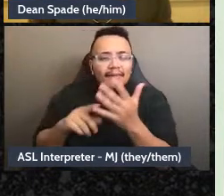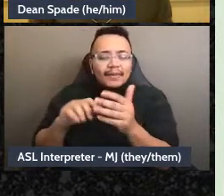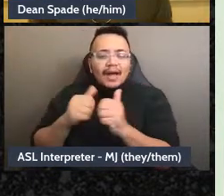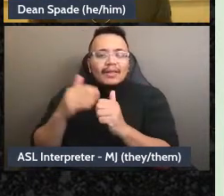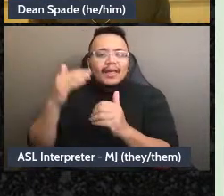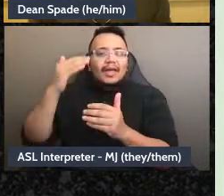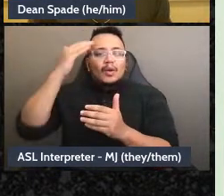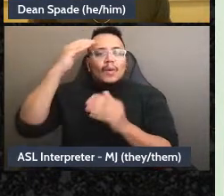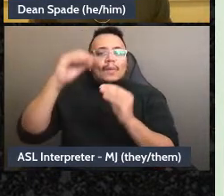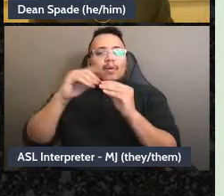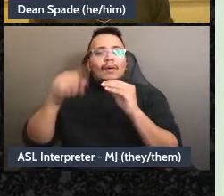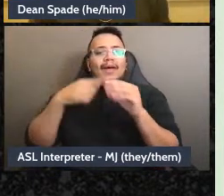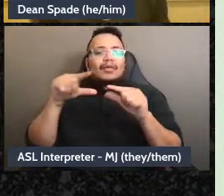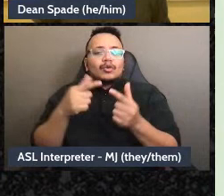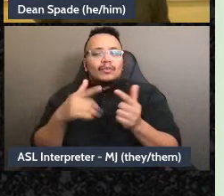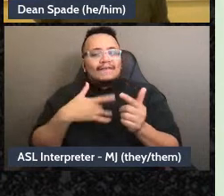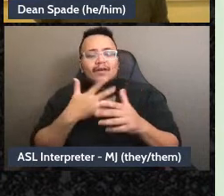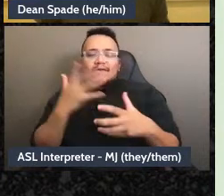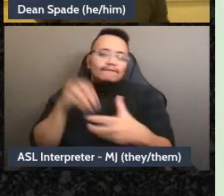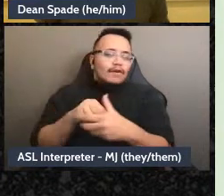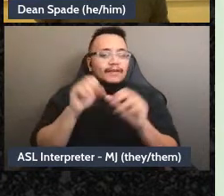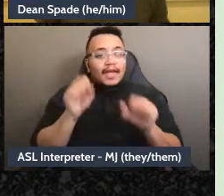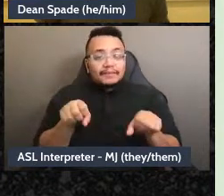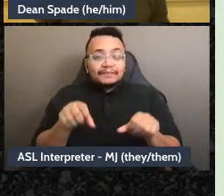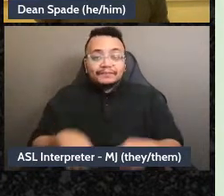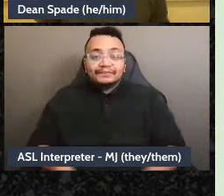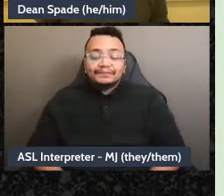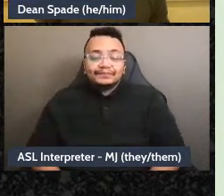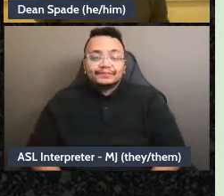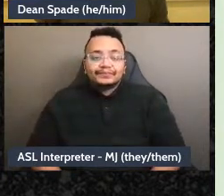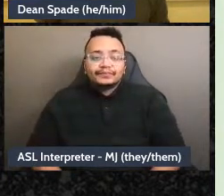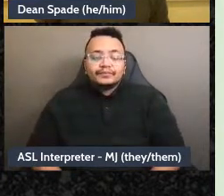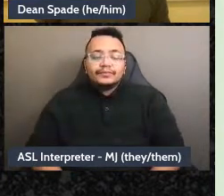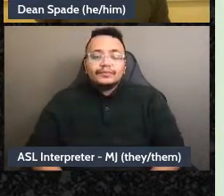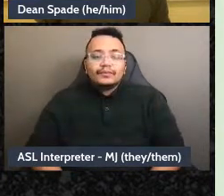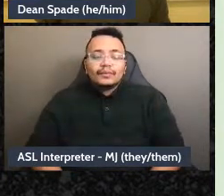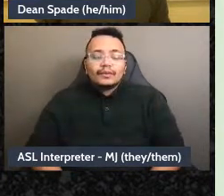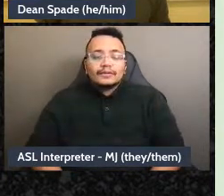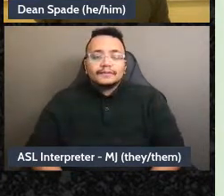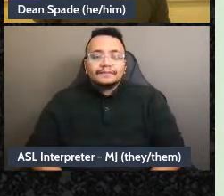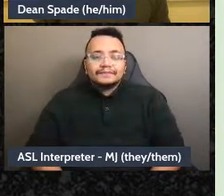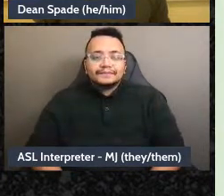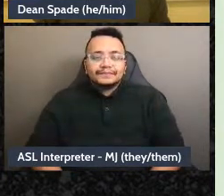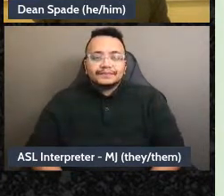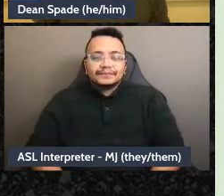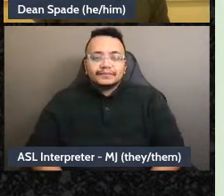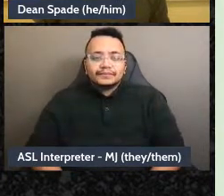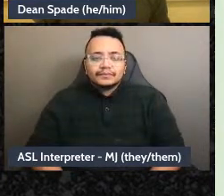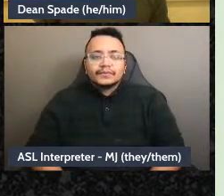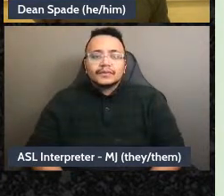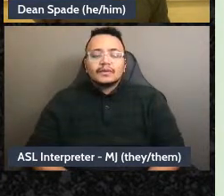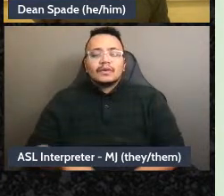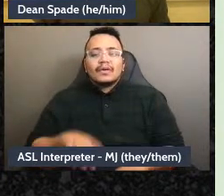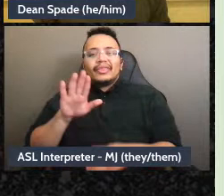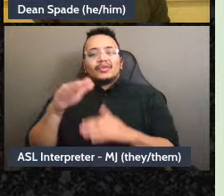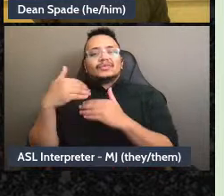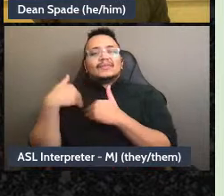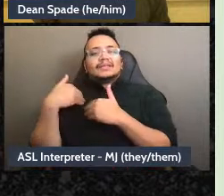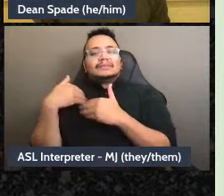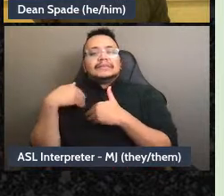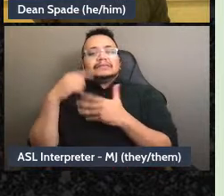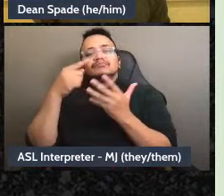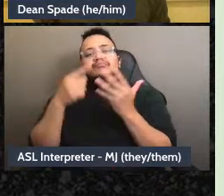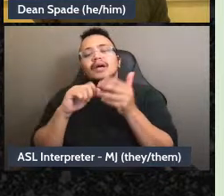group to participate fully so, um. This team would think about that, perhaps they would think about